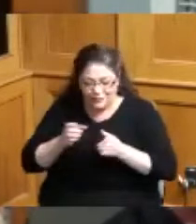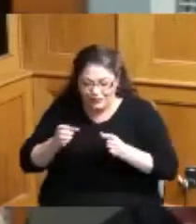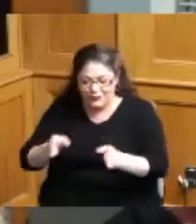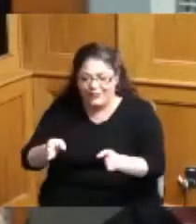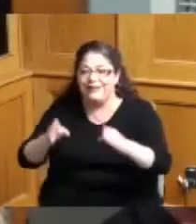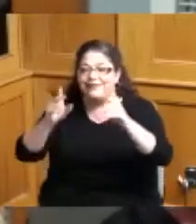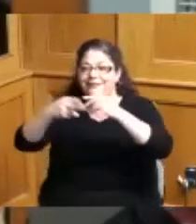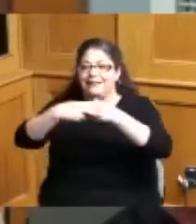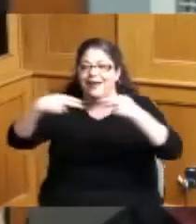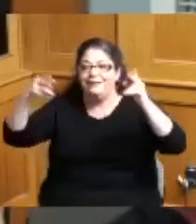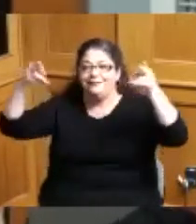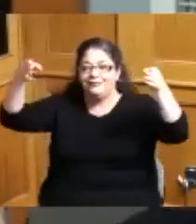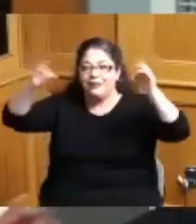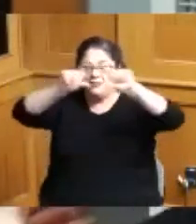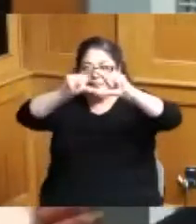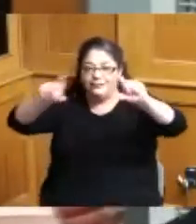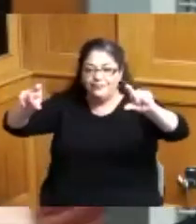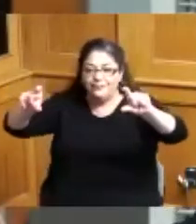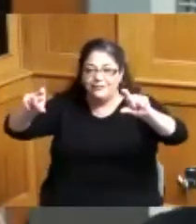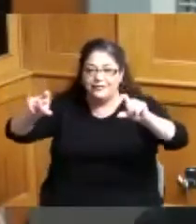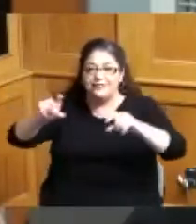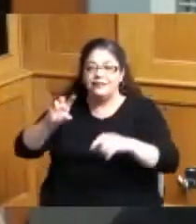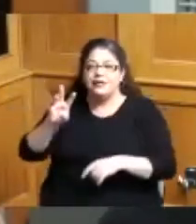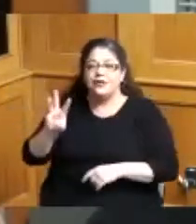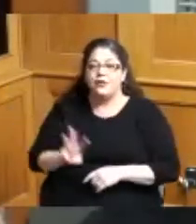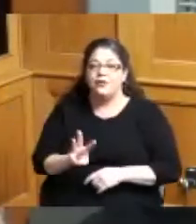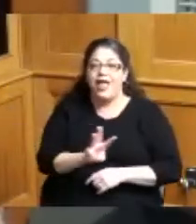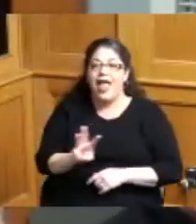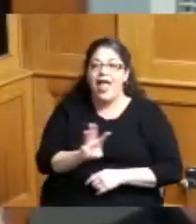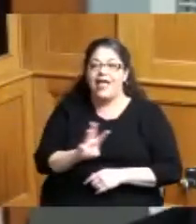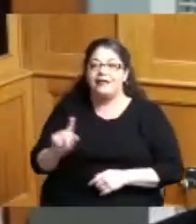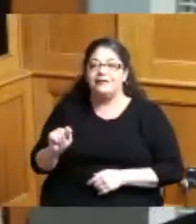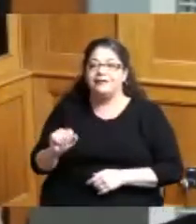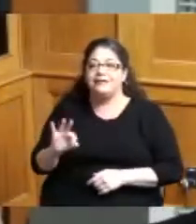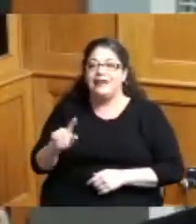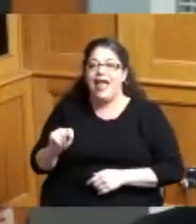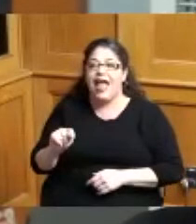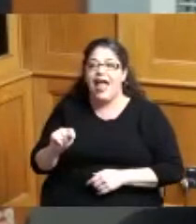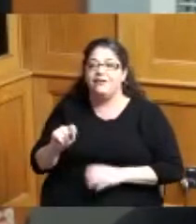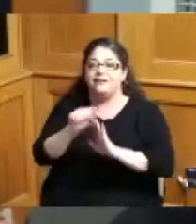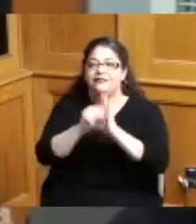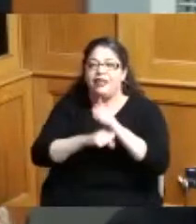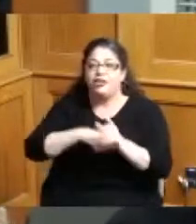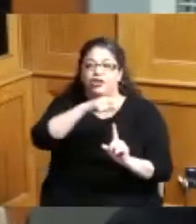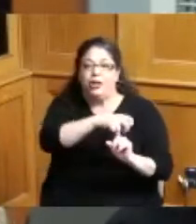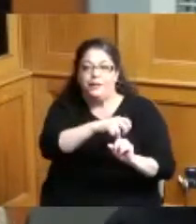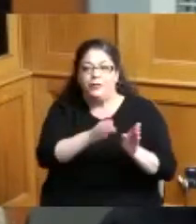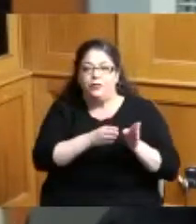somewhere in down in the west end for tabs for being state champs and the young ladies